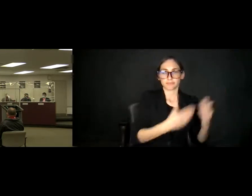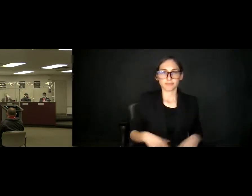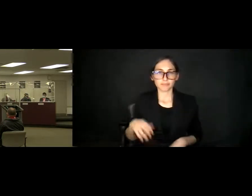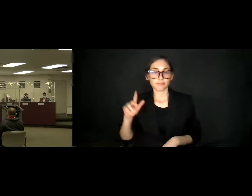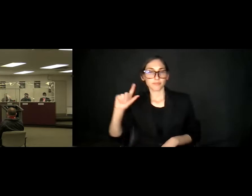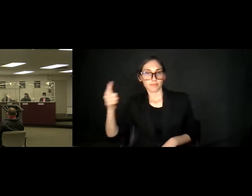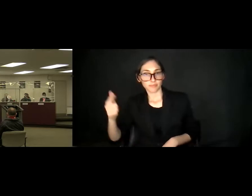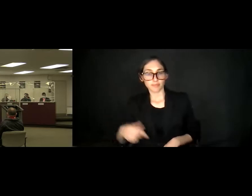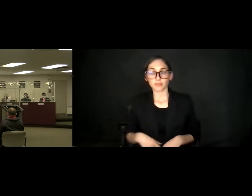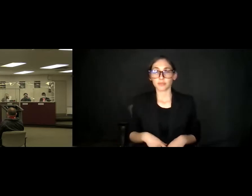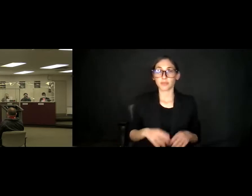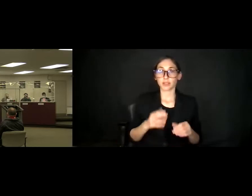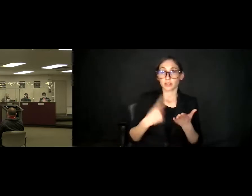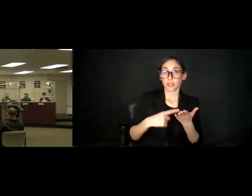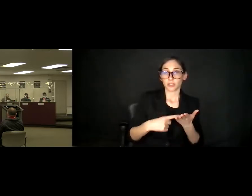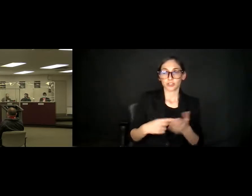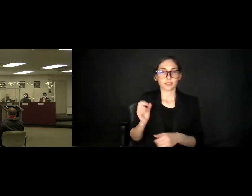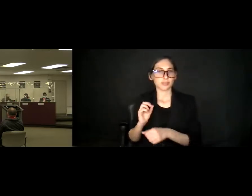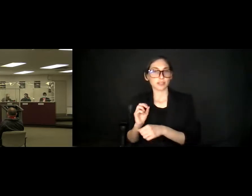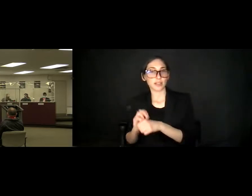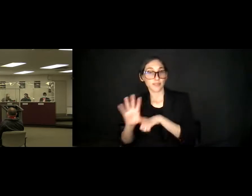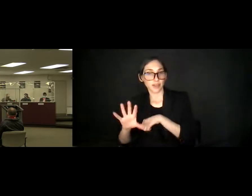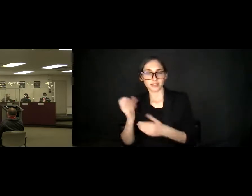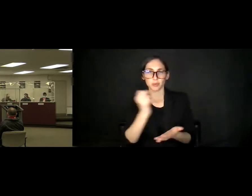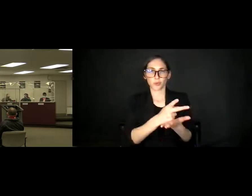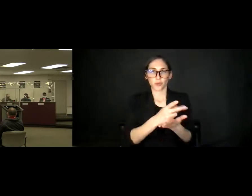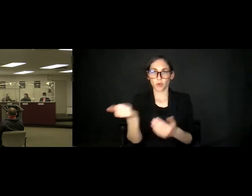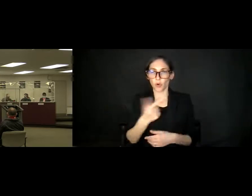Advice? Approved. All those in favor, please say aye. Aye. Oppose?